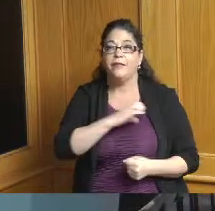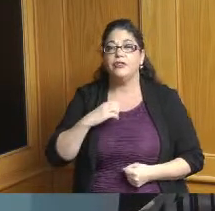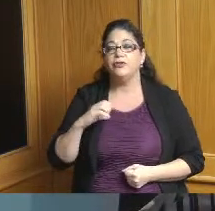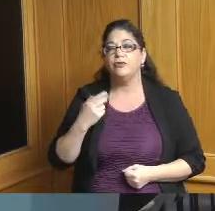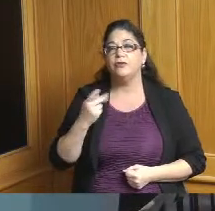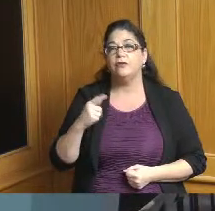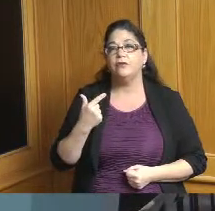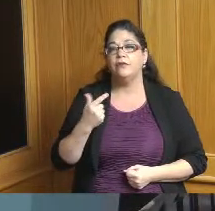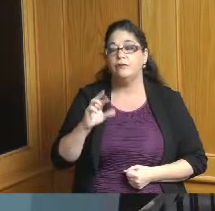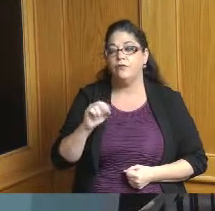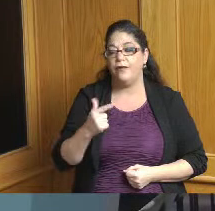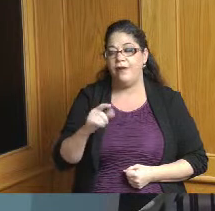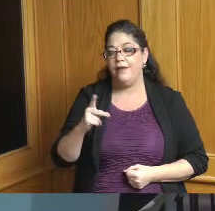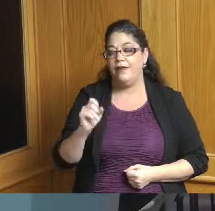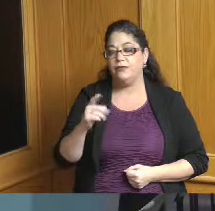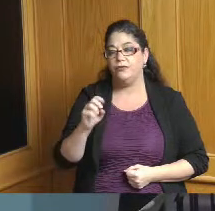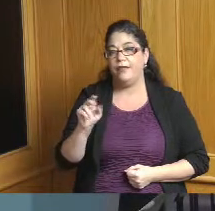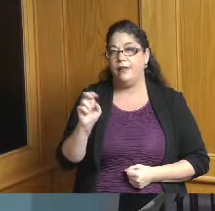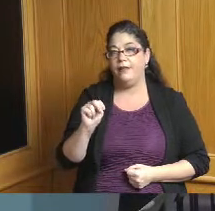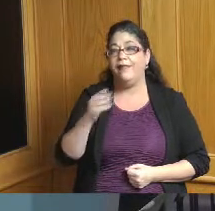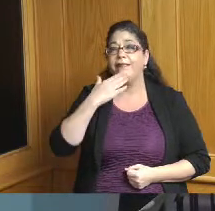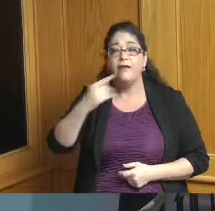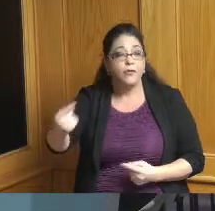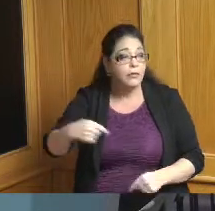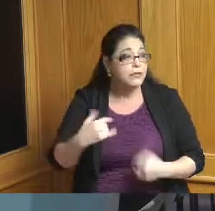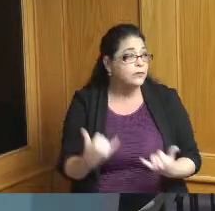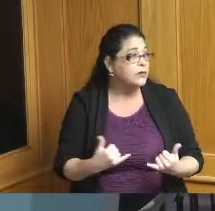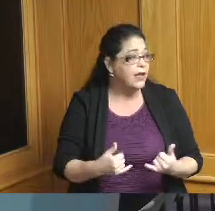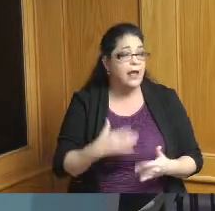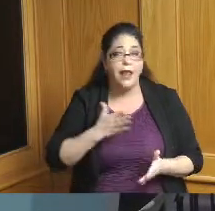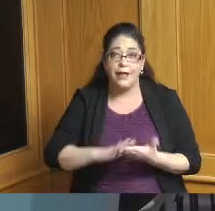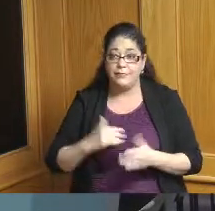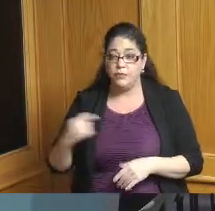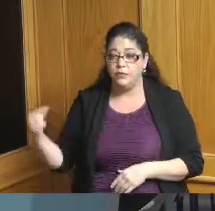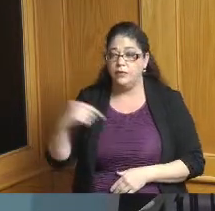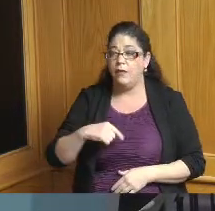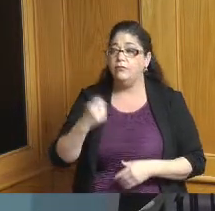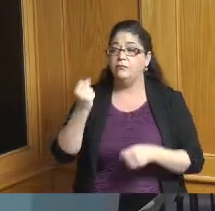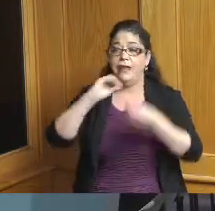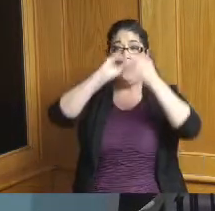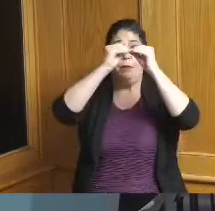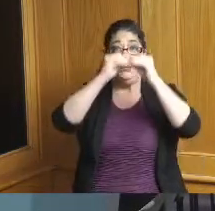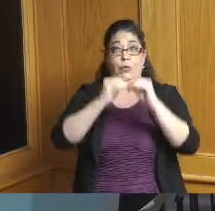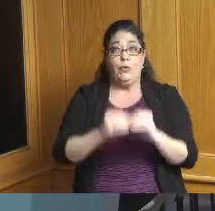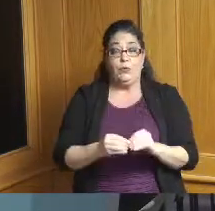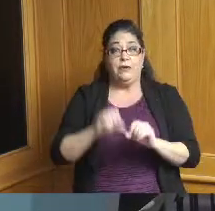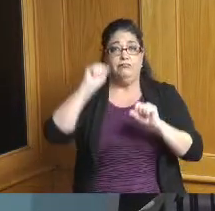again today I am happy to report that several of the metrics have actually calmed down a little bit